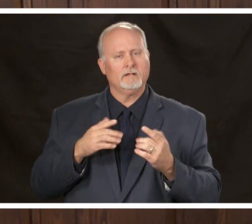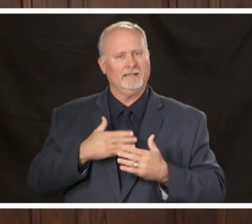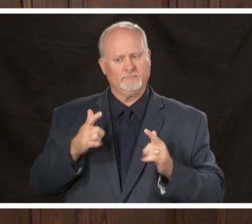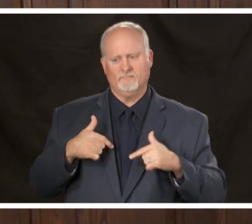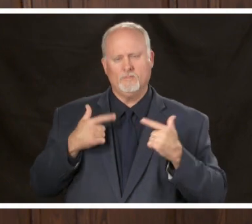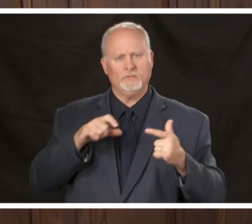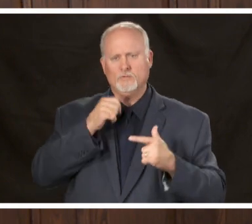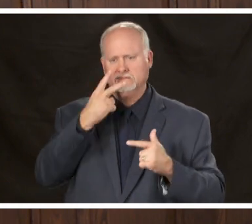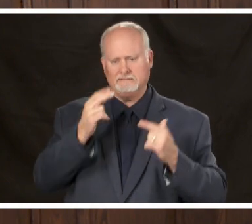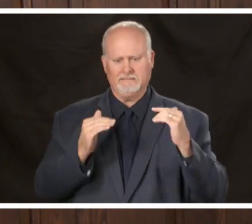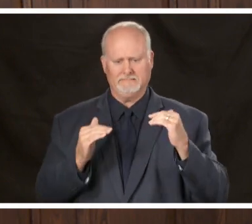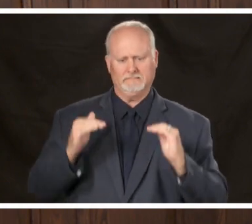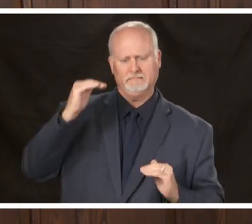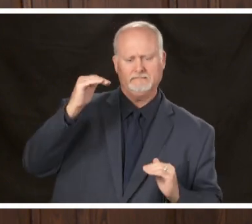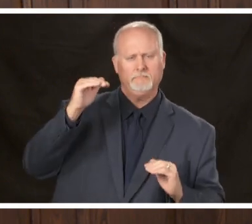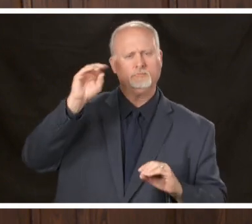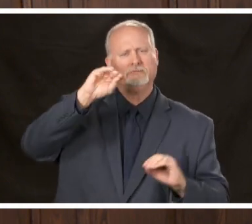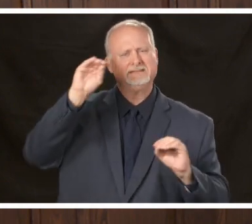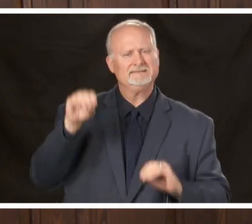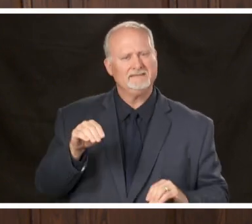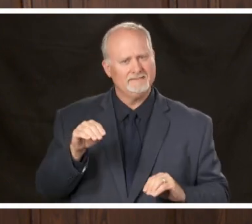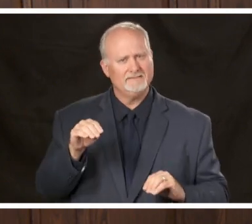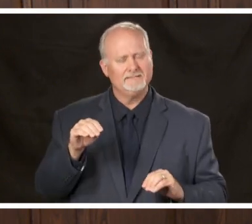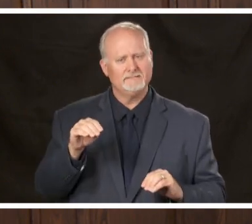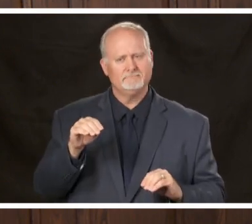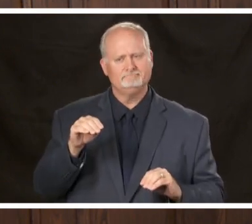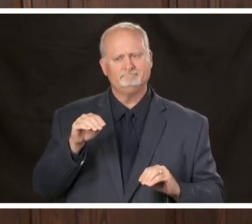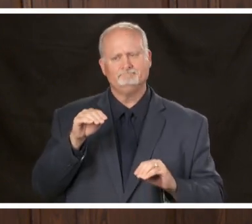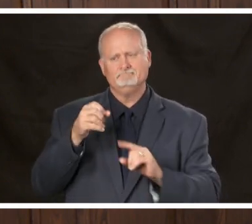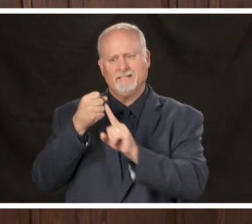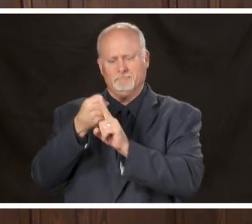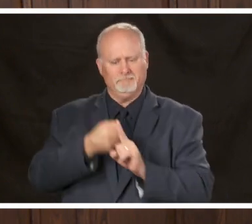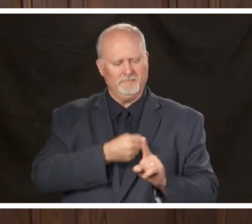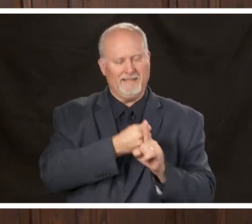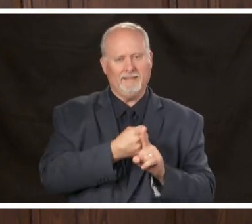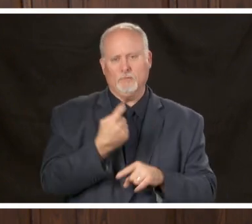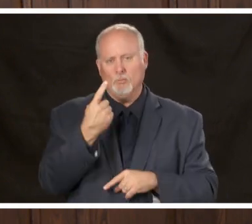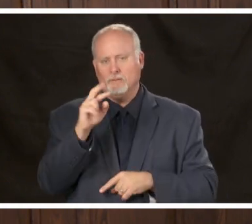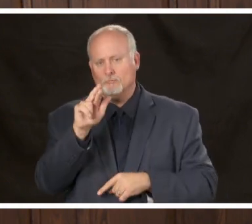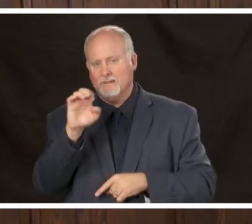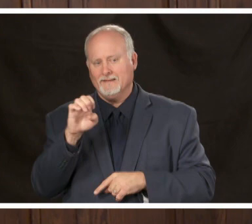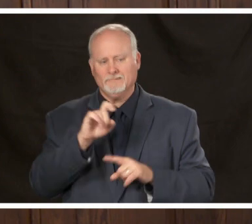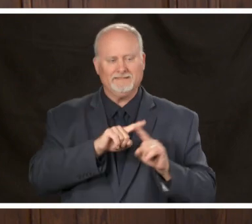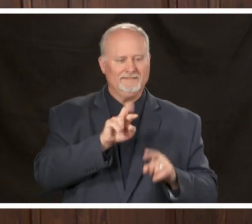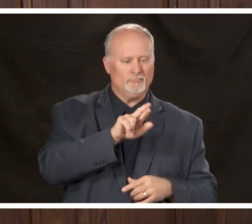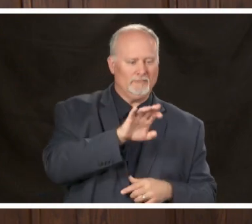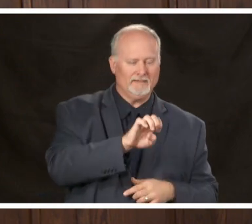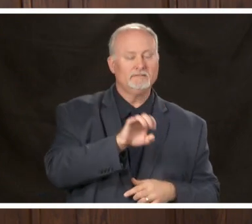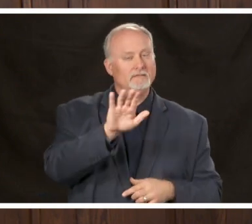seeing a disproportionate impact on one race or another there could be a lot of